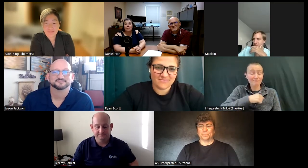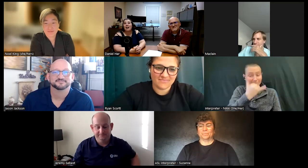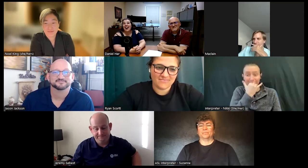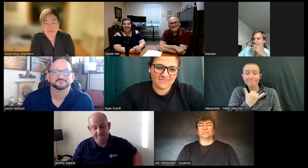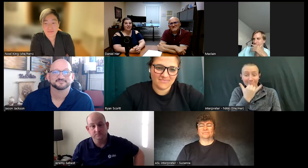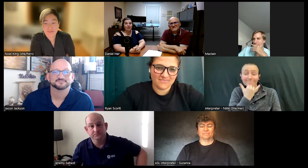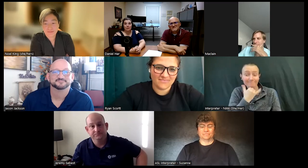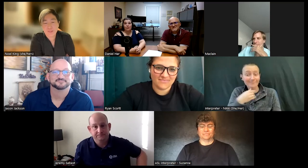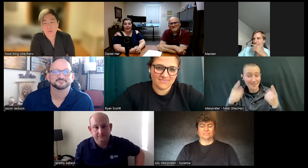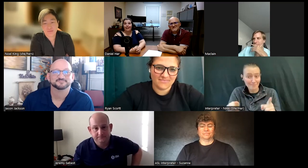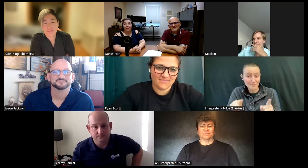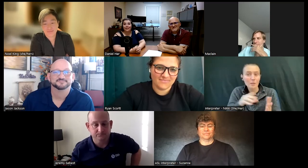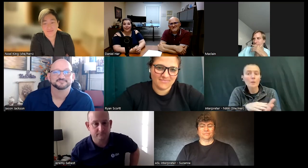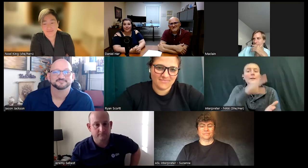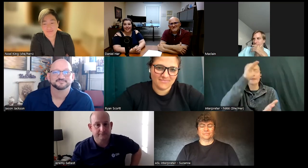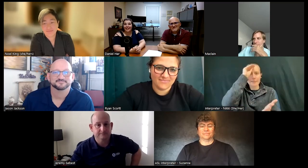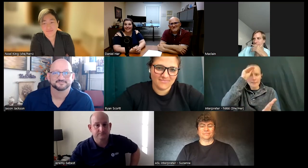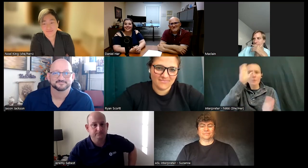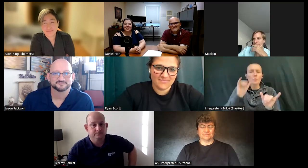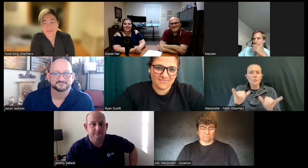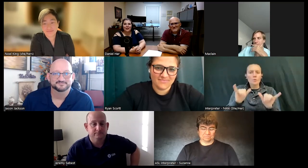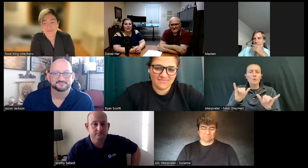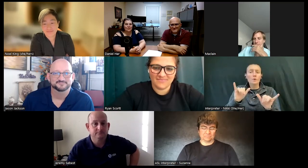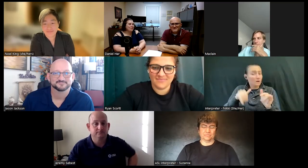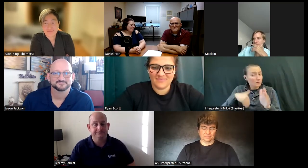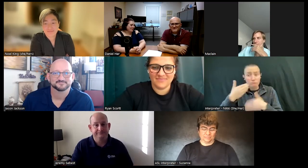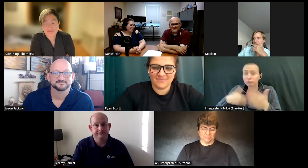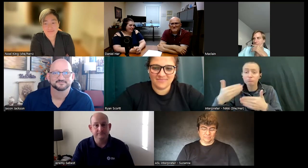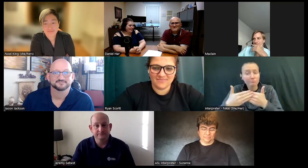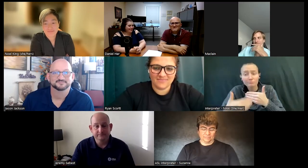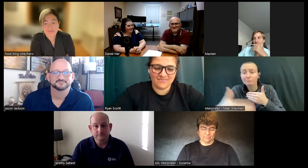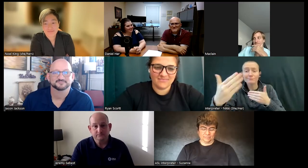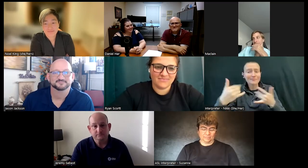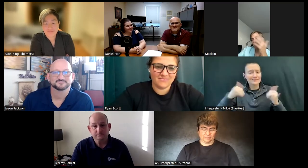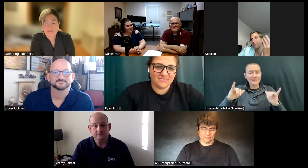them and it's gonna be okay on the other side so